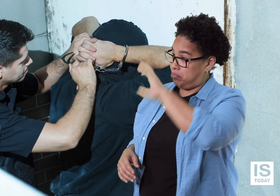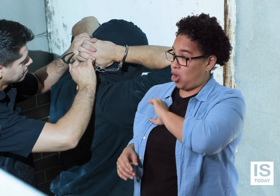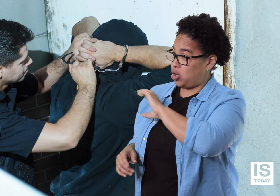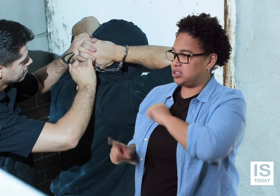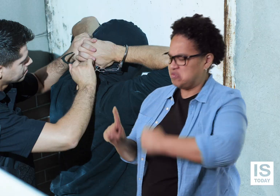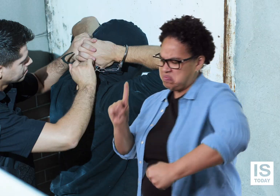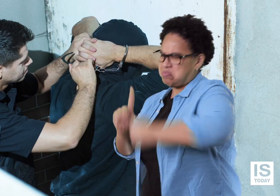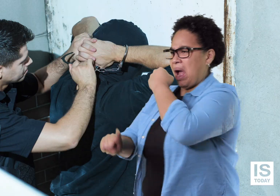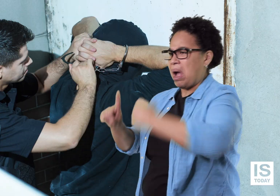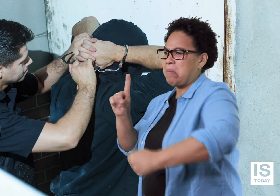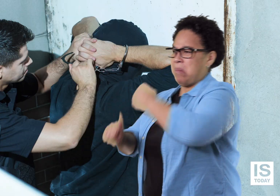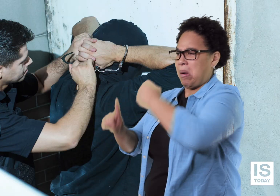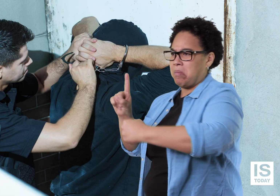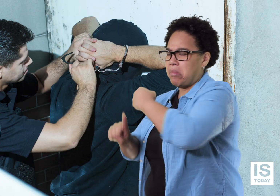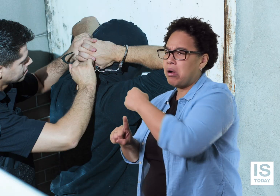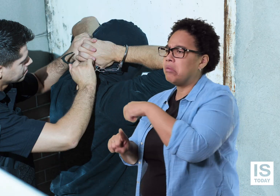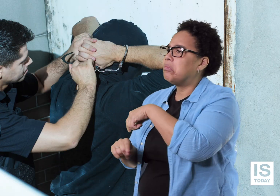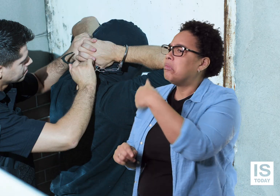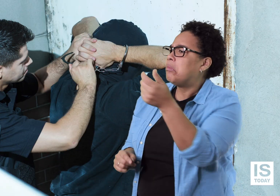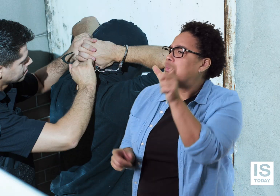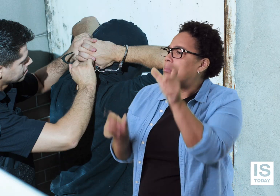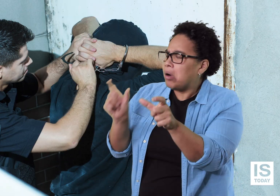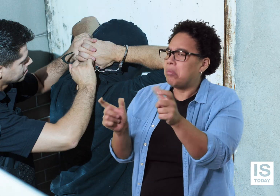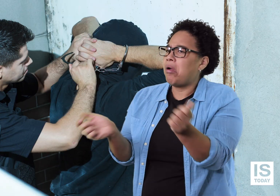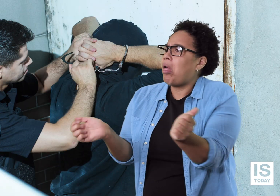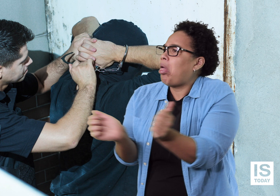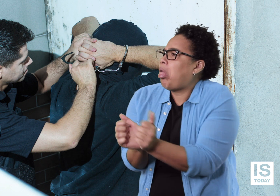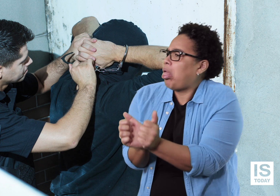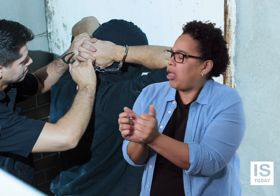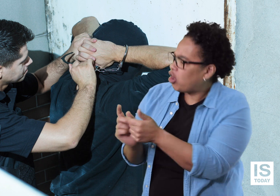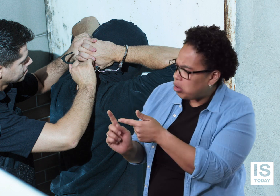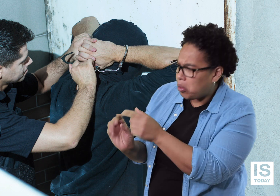innocent people during arrest,